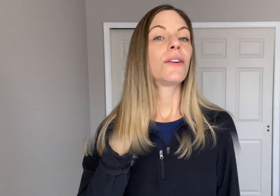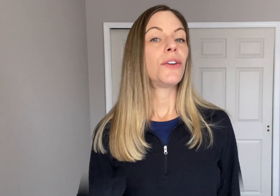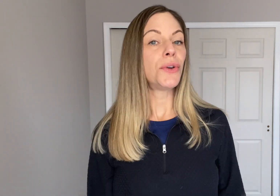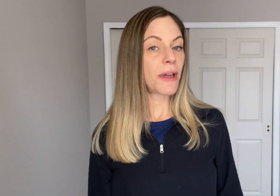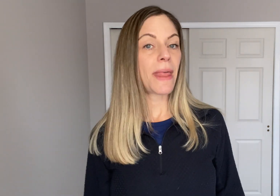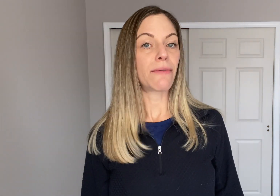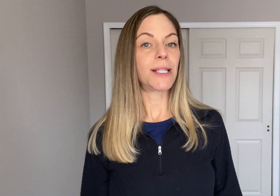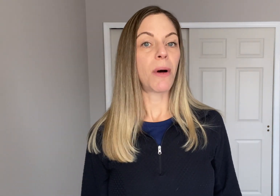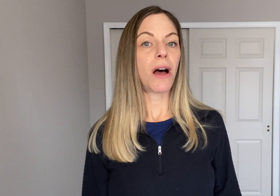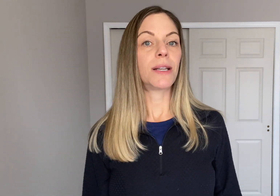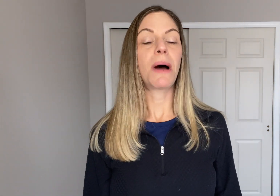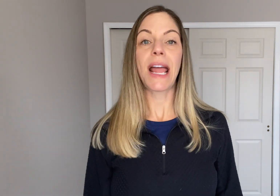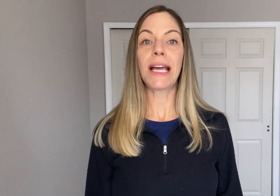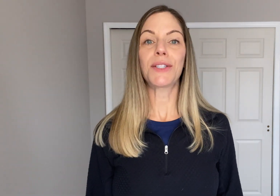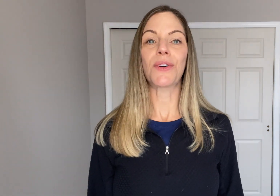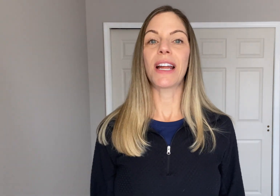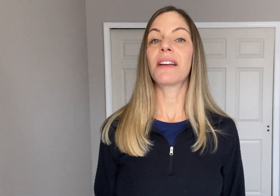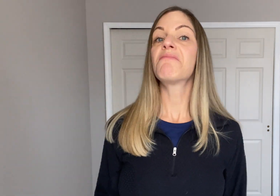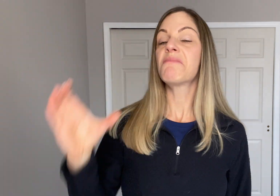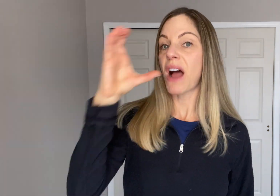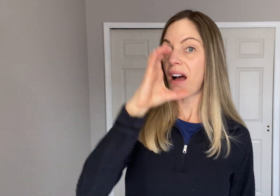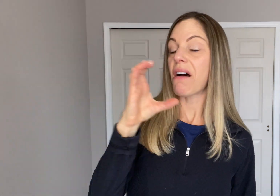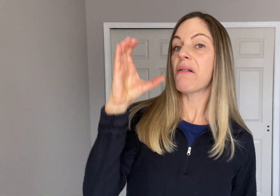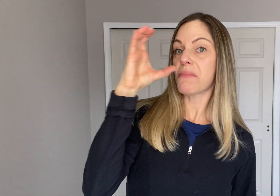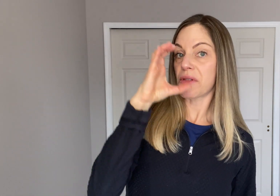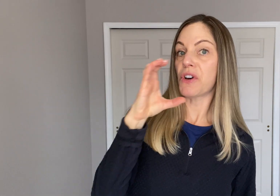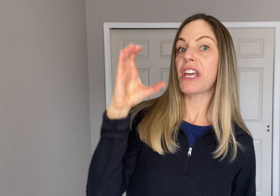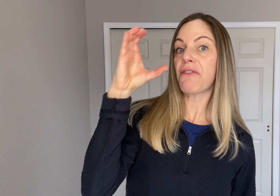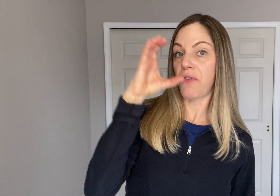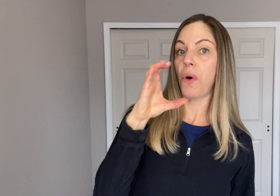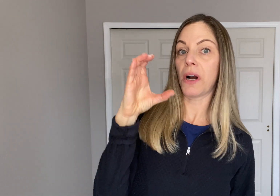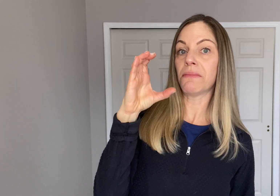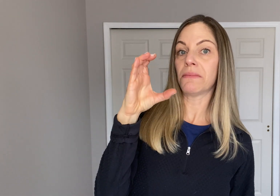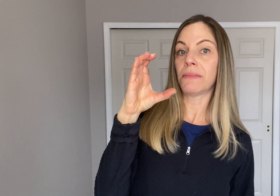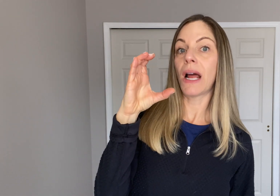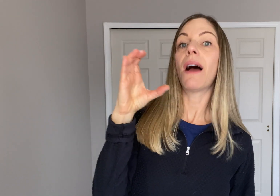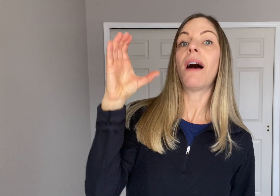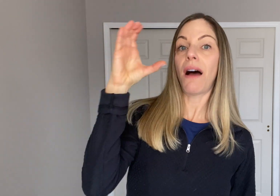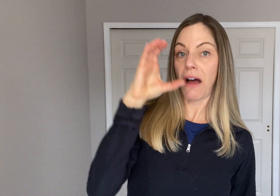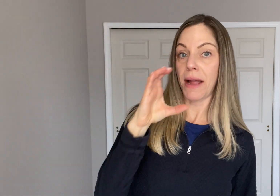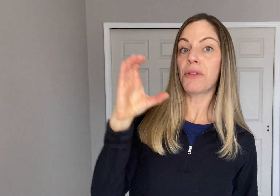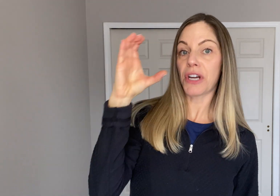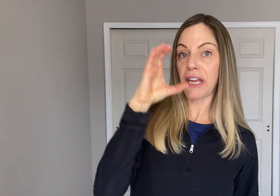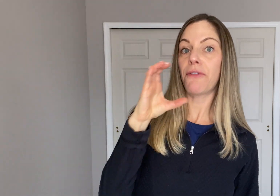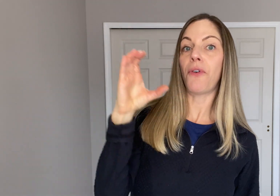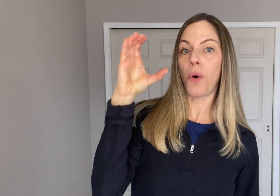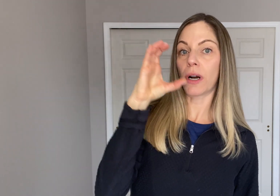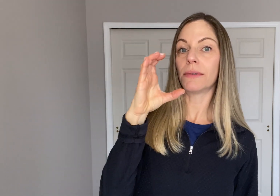You can then respond by answering: "Looking for..." "I'm looking for..."